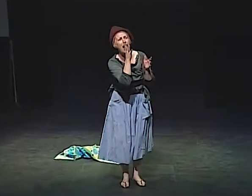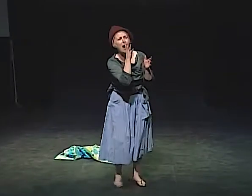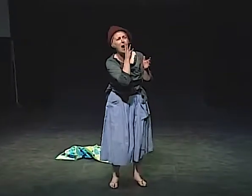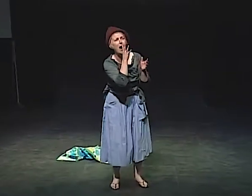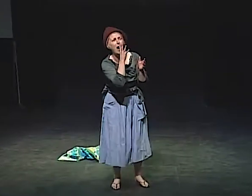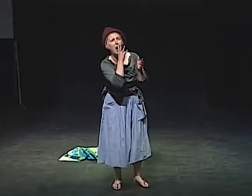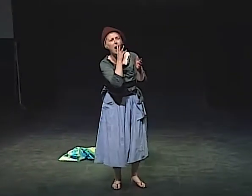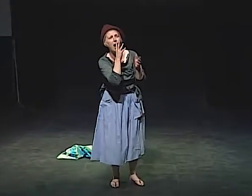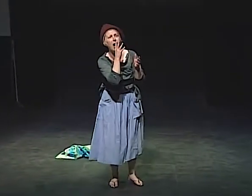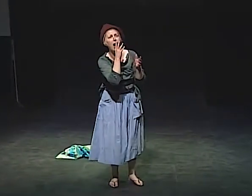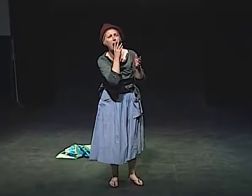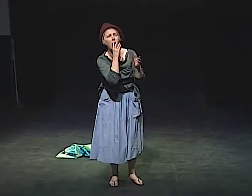MAMA."